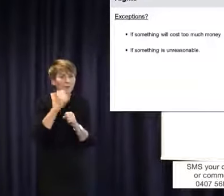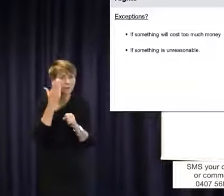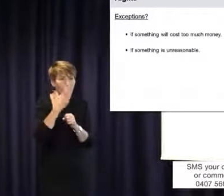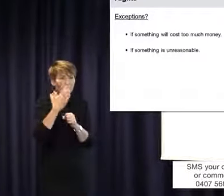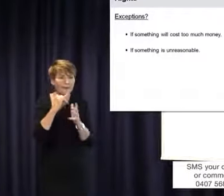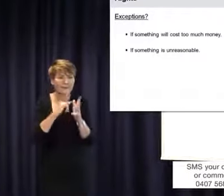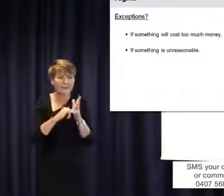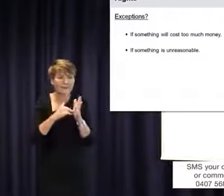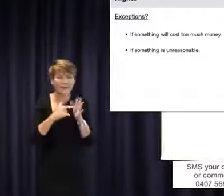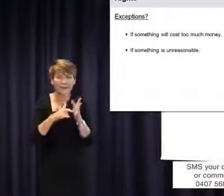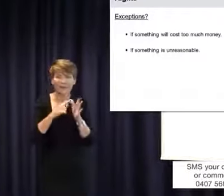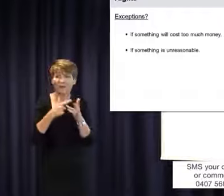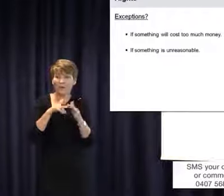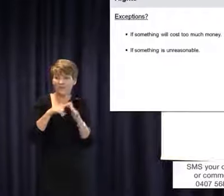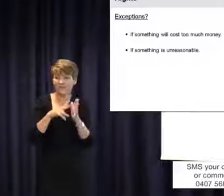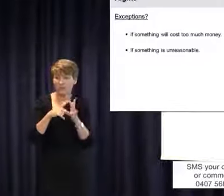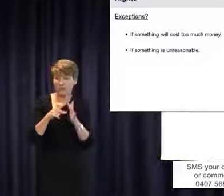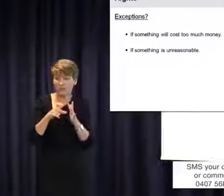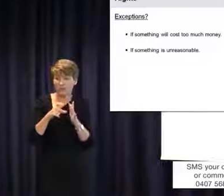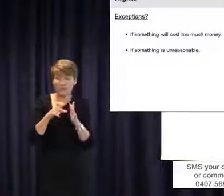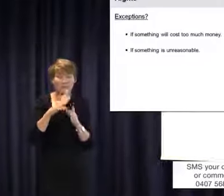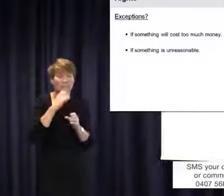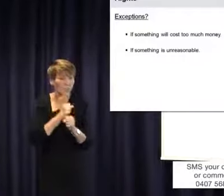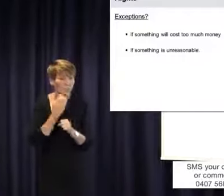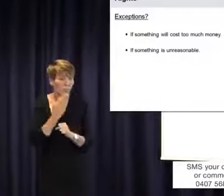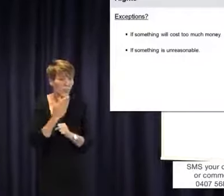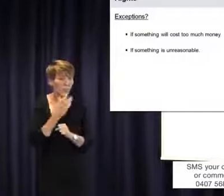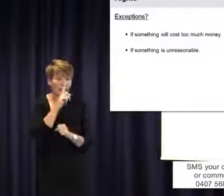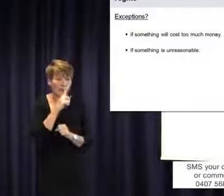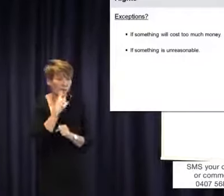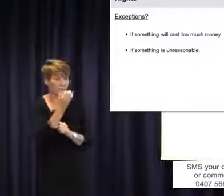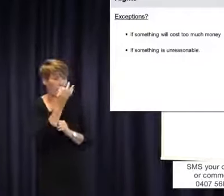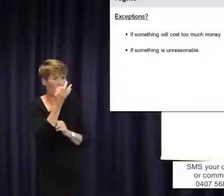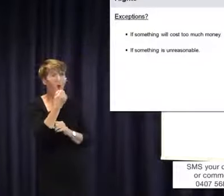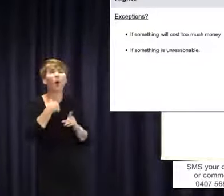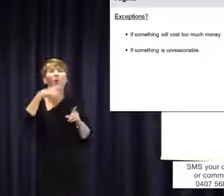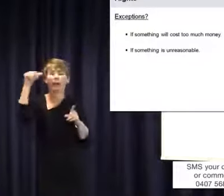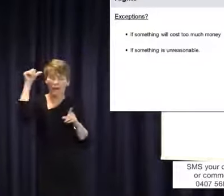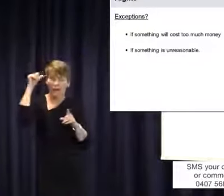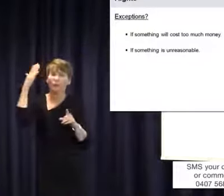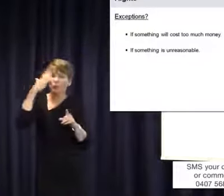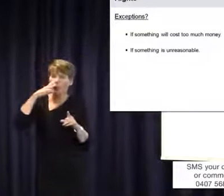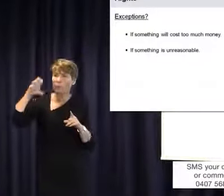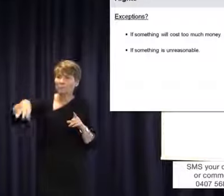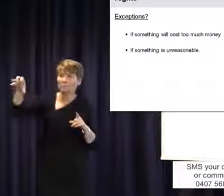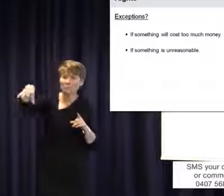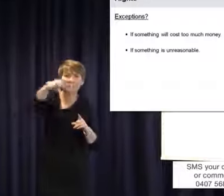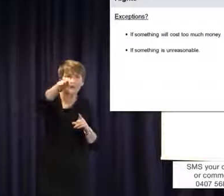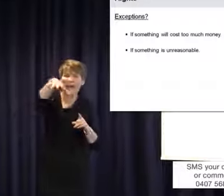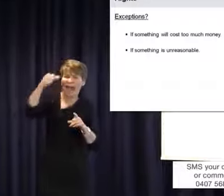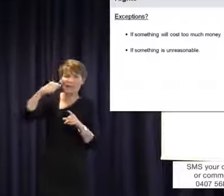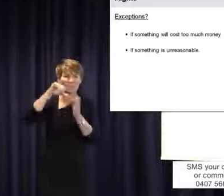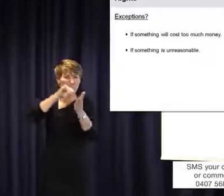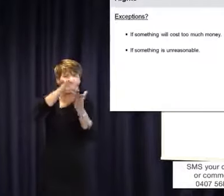doubt true that schools themselves have limited budgets and often don't actually have enough